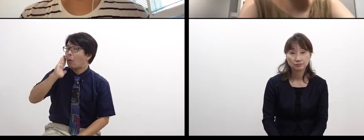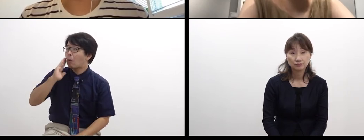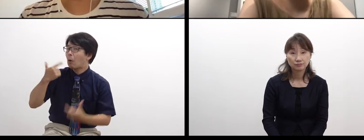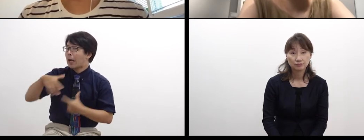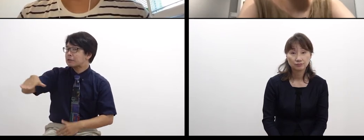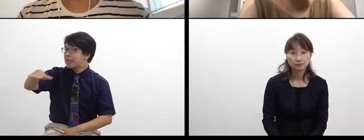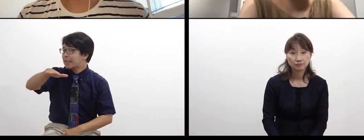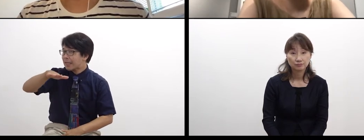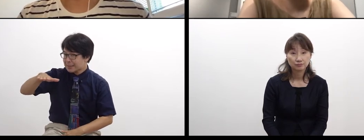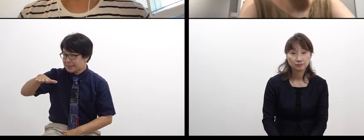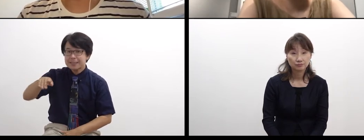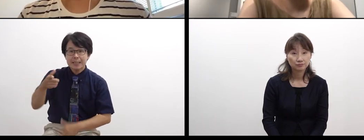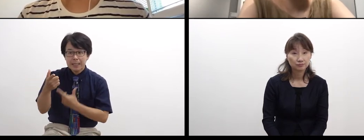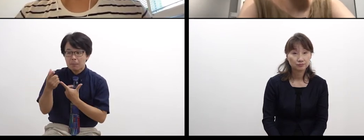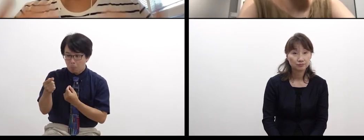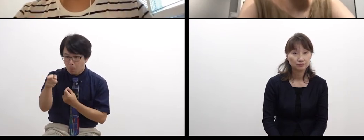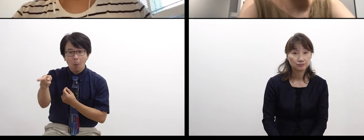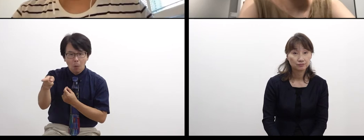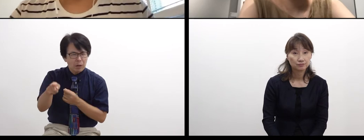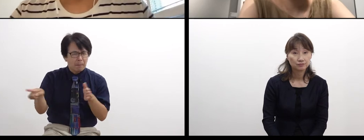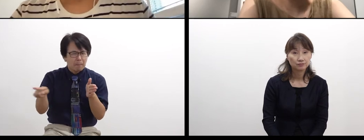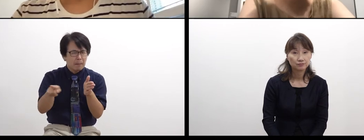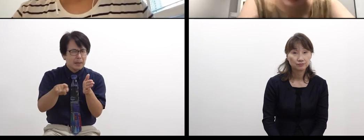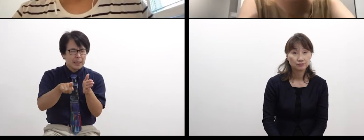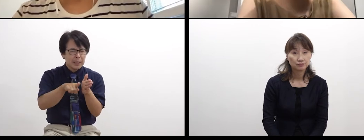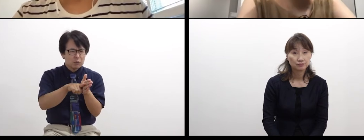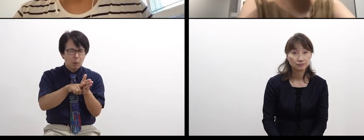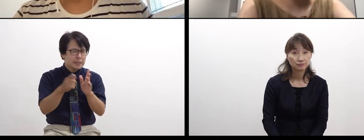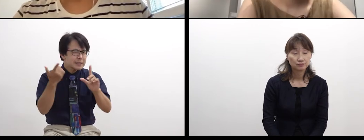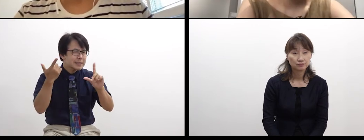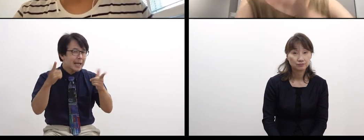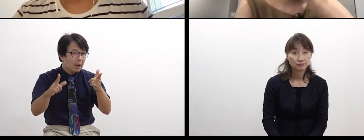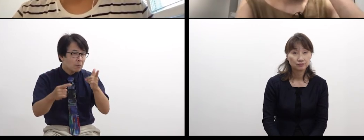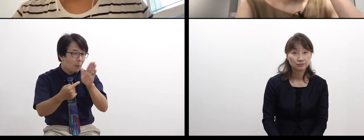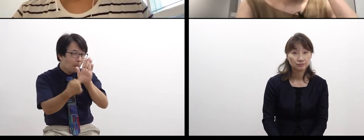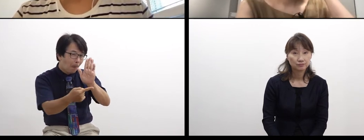also have to take some different actions.